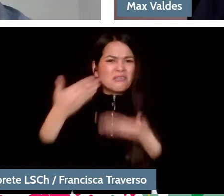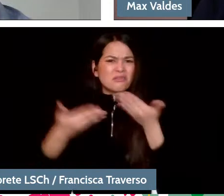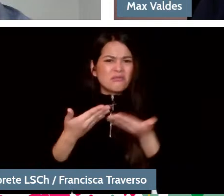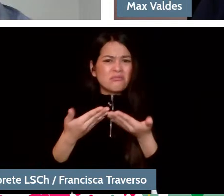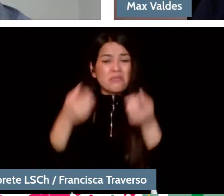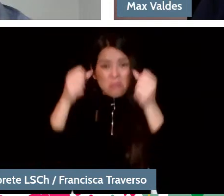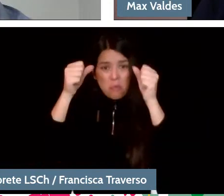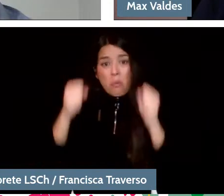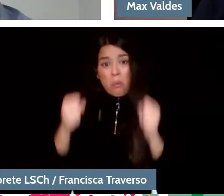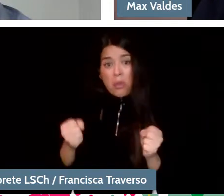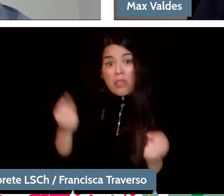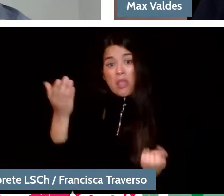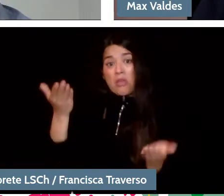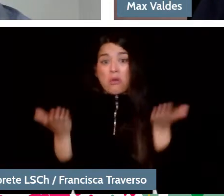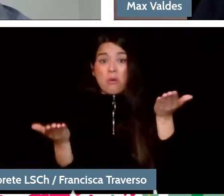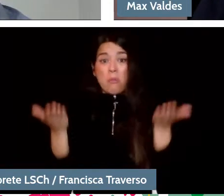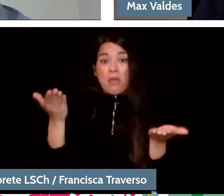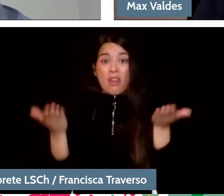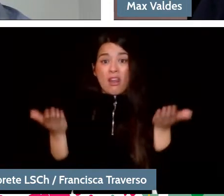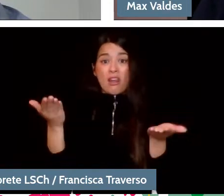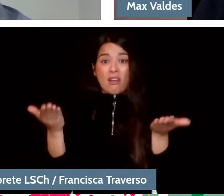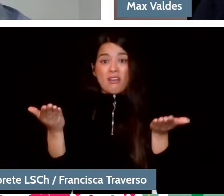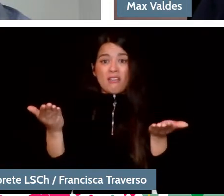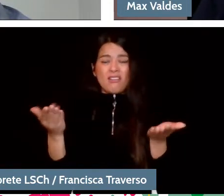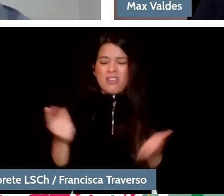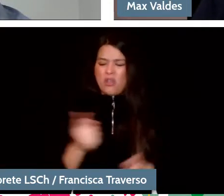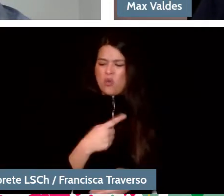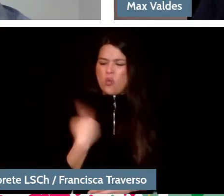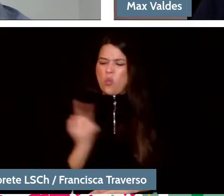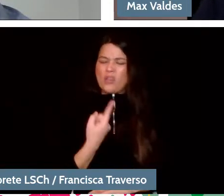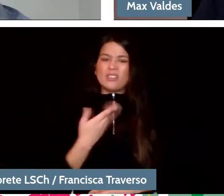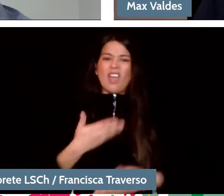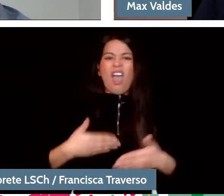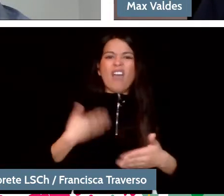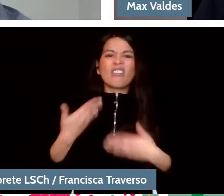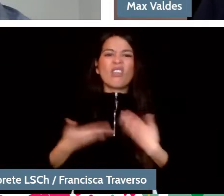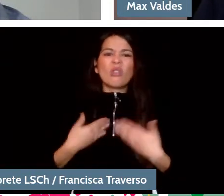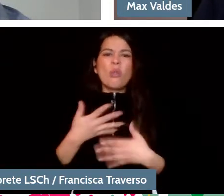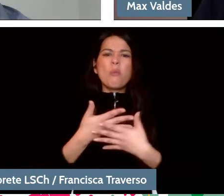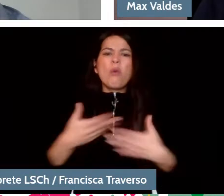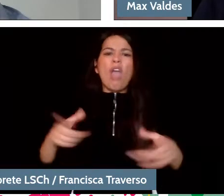and that makes our attitude to become eminently passive in the face of the musical phenomenon.